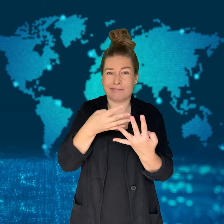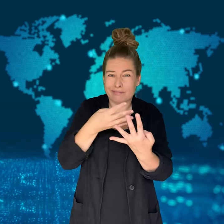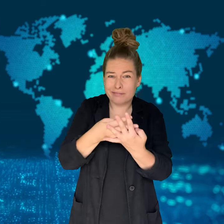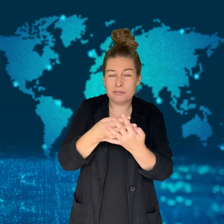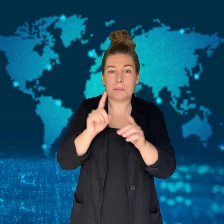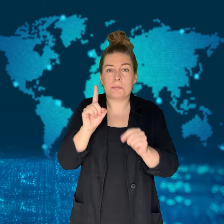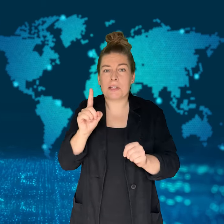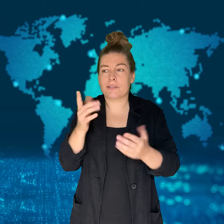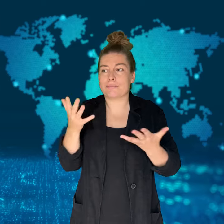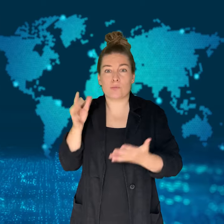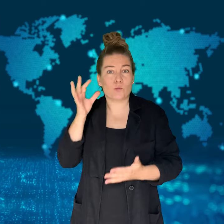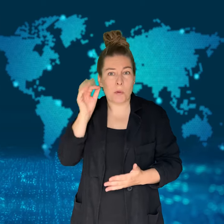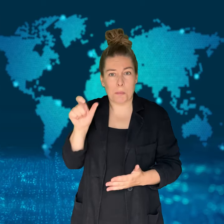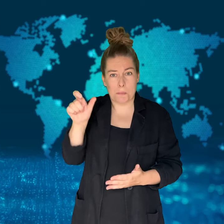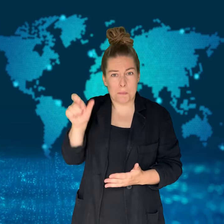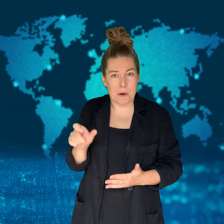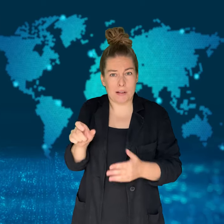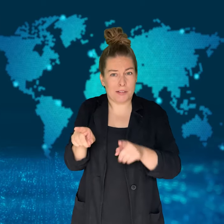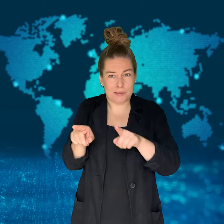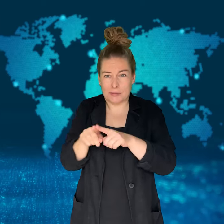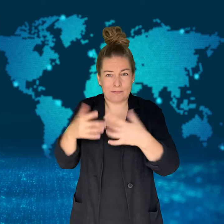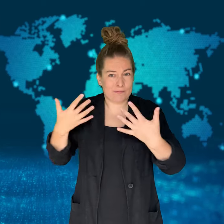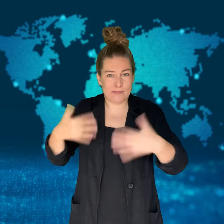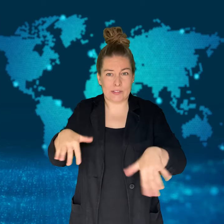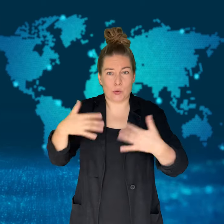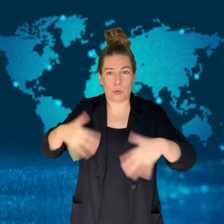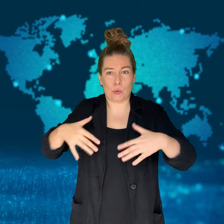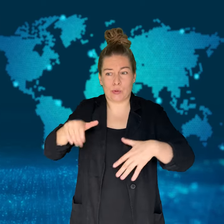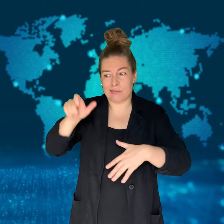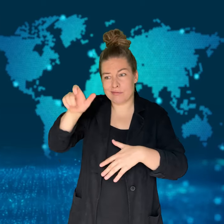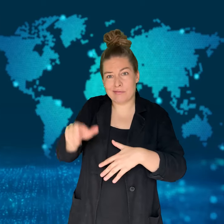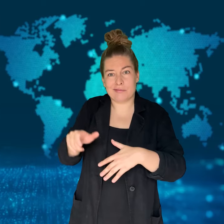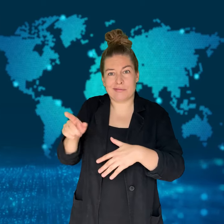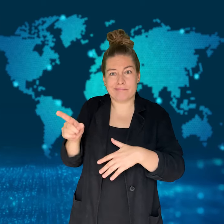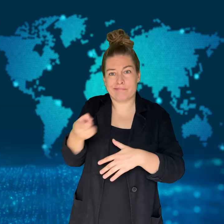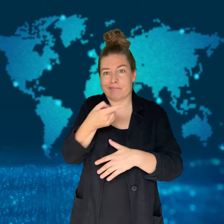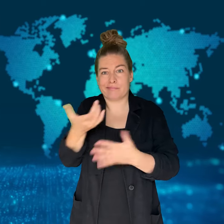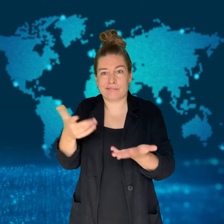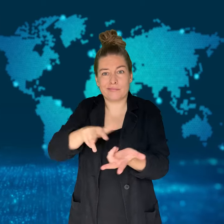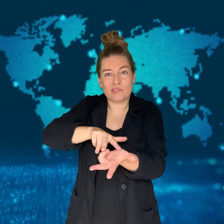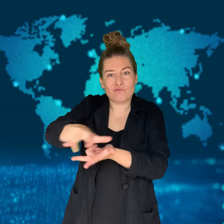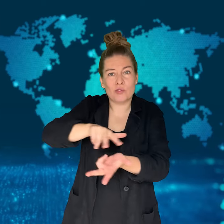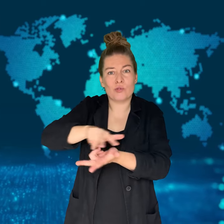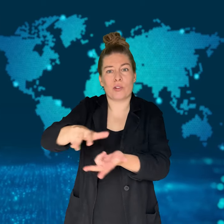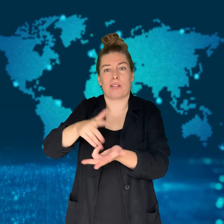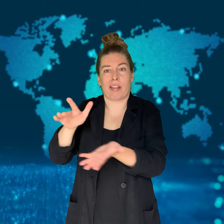She was sentenced despite being sexually abused